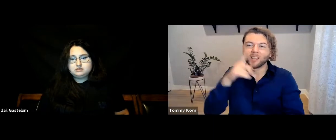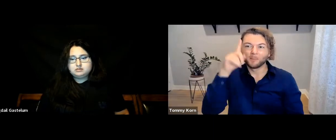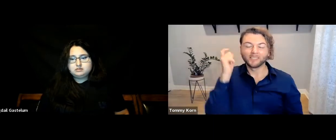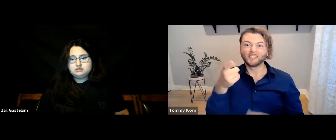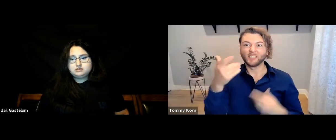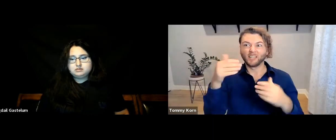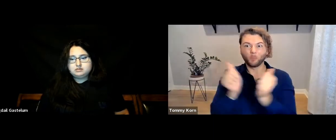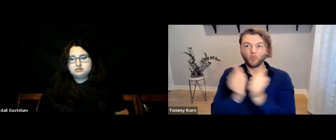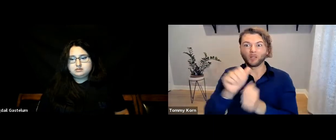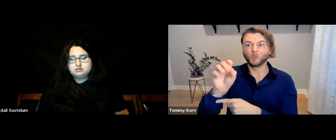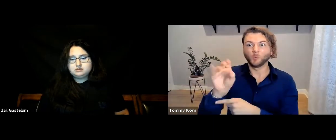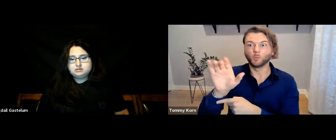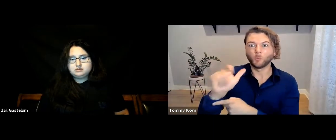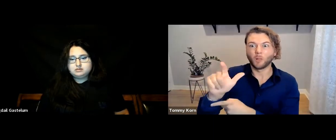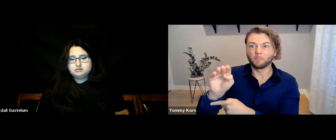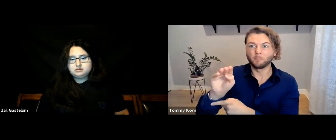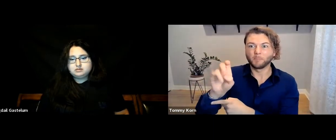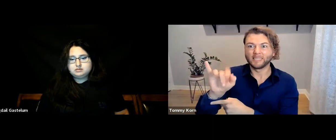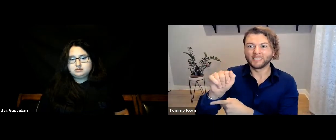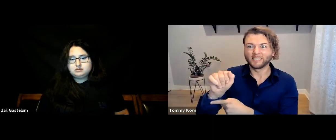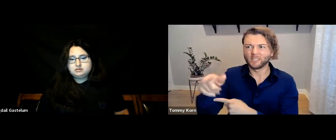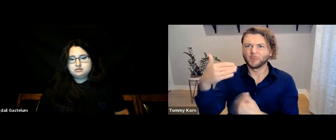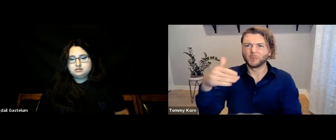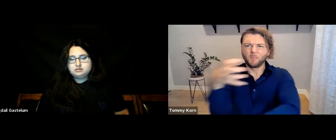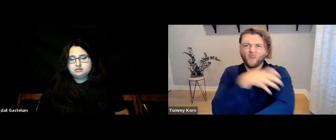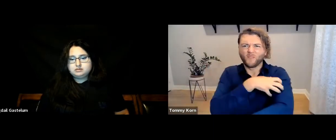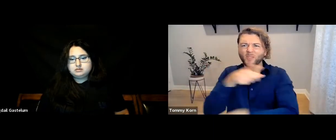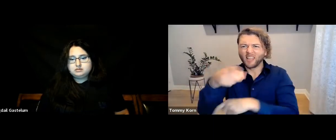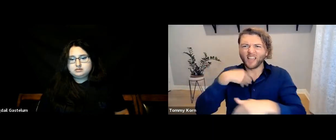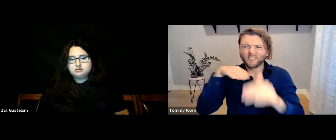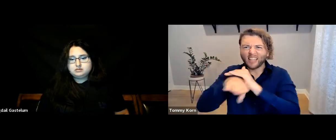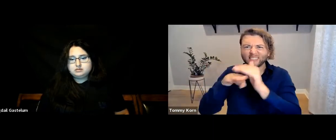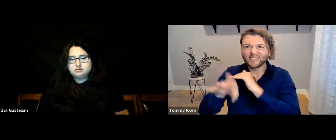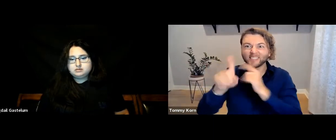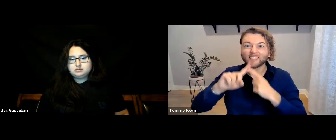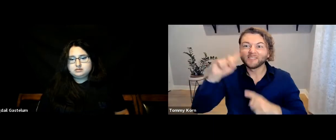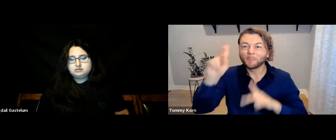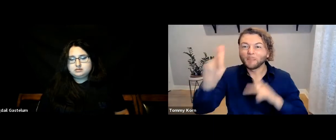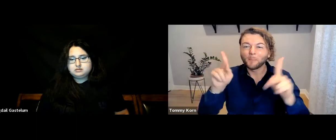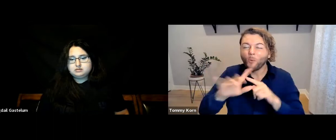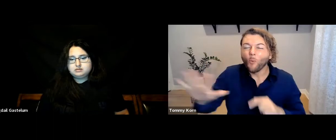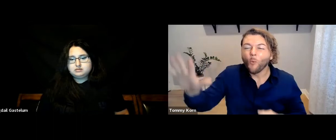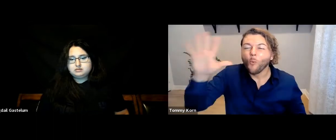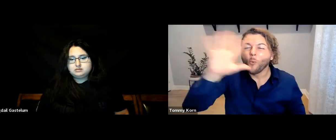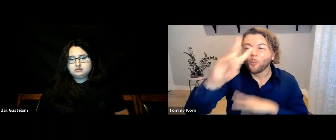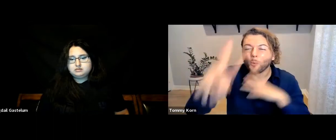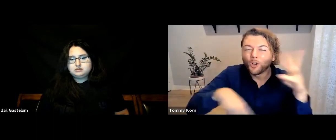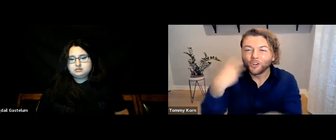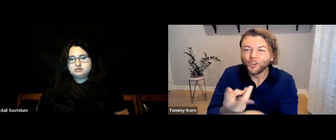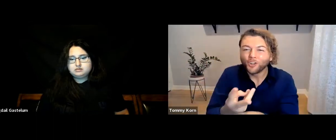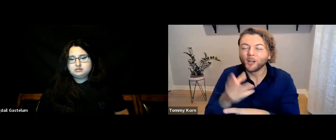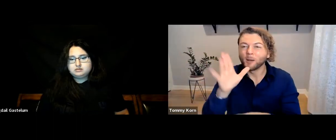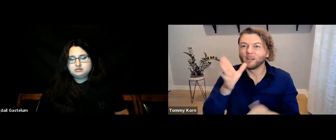because social media is so powerful and gives you access to Deaf communities all over the world.